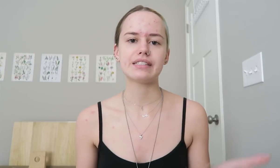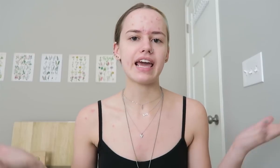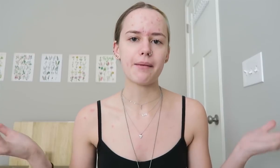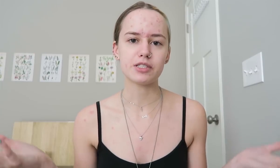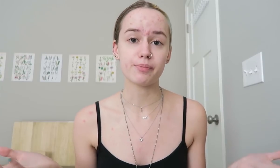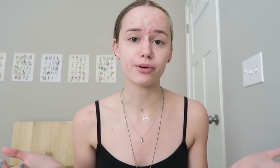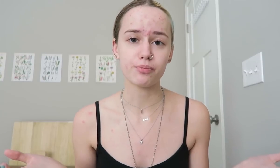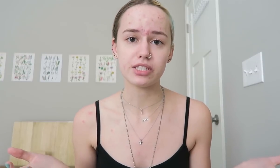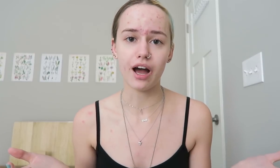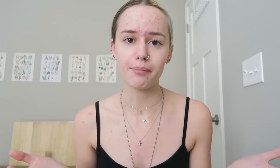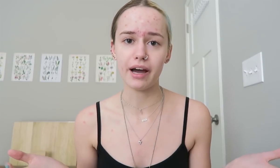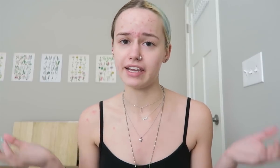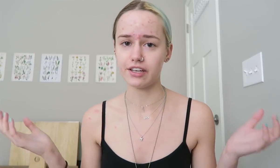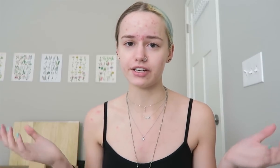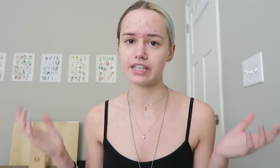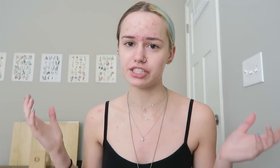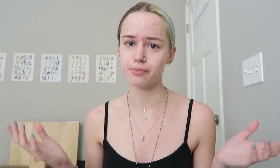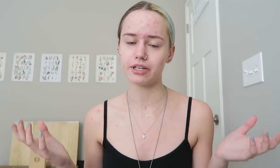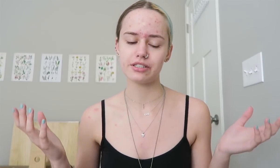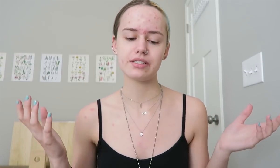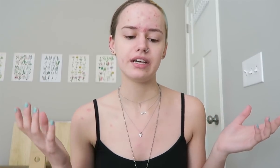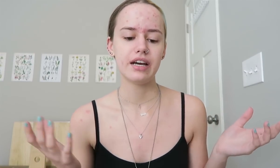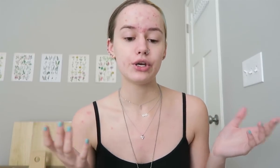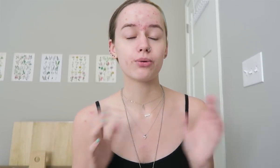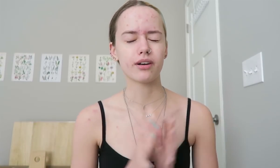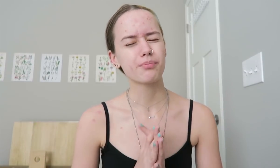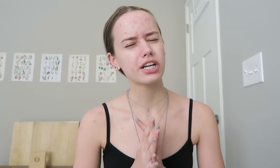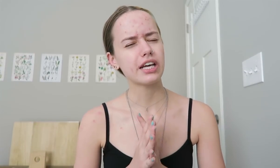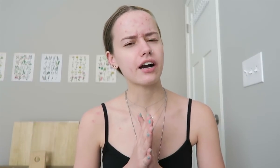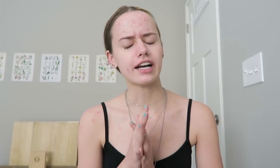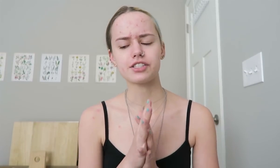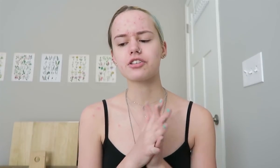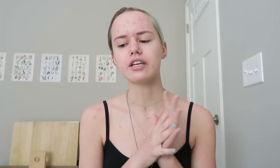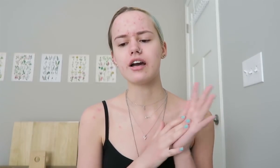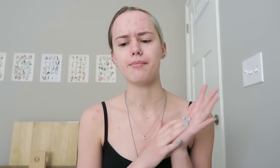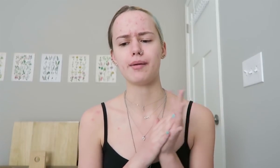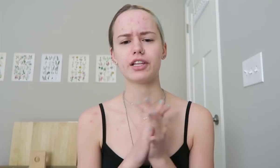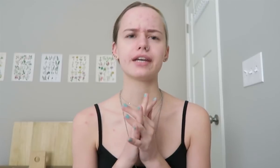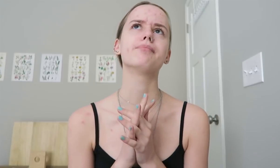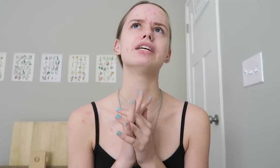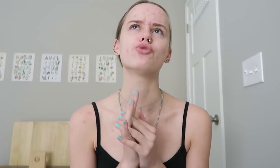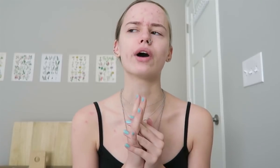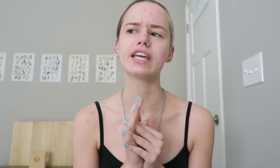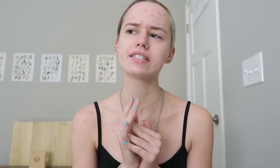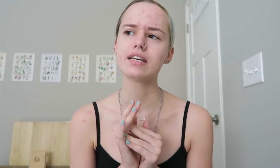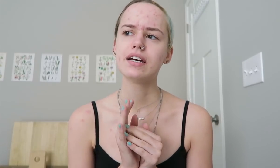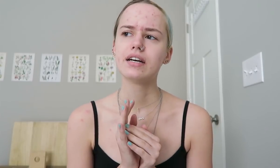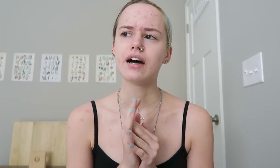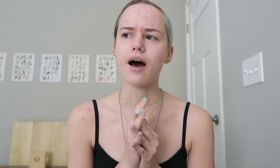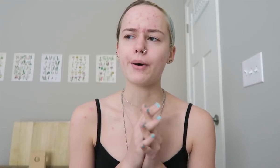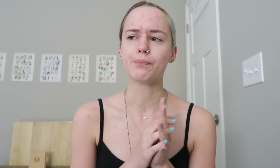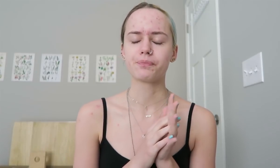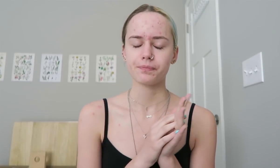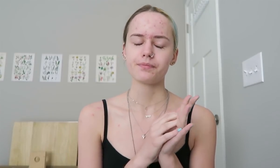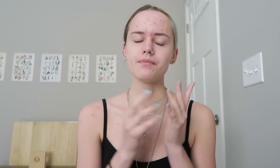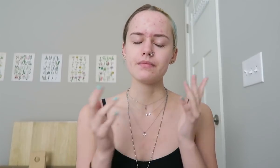they happened to both be taught by hearing interpreters. Who were pretty young actually, maybe like mid twenties. Um,